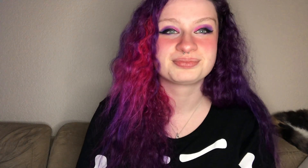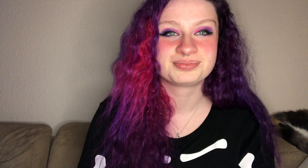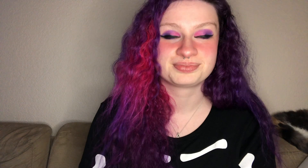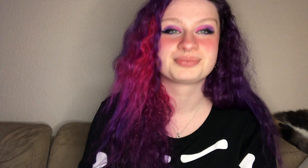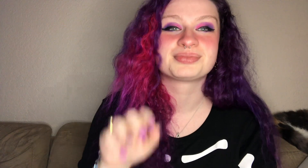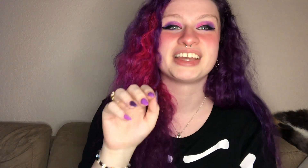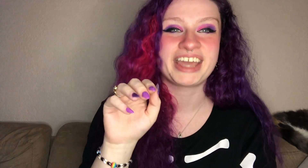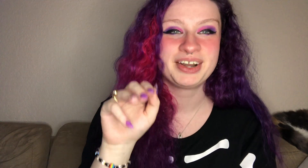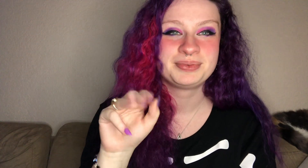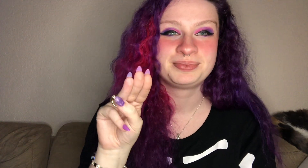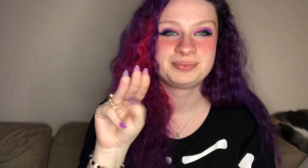again